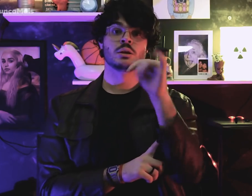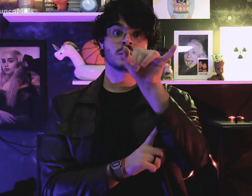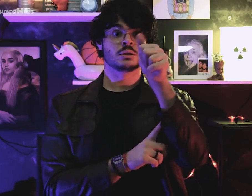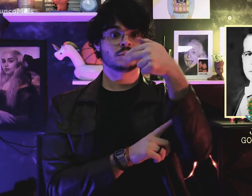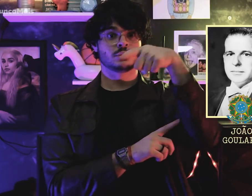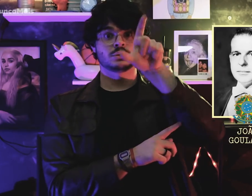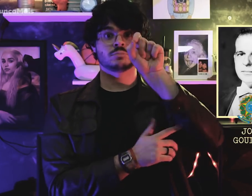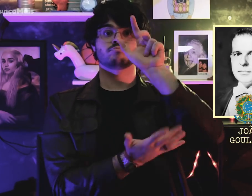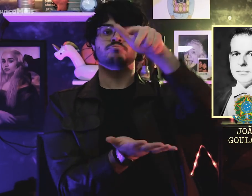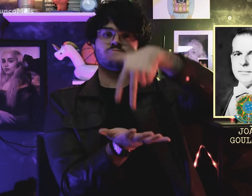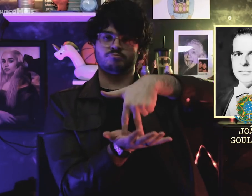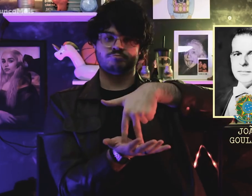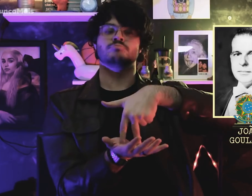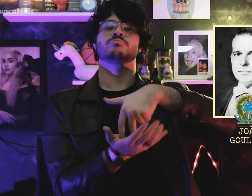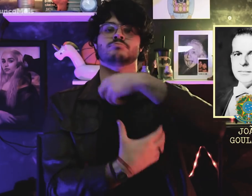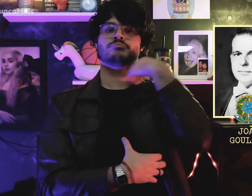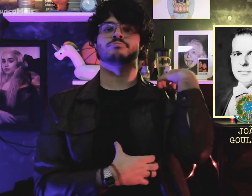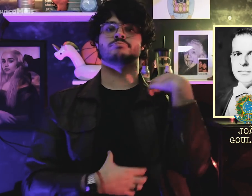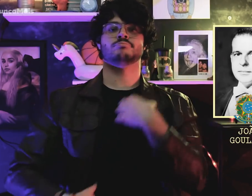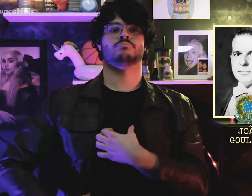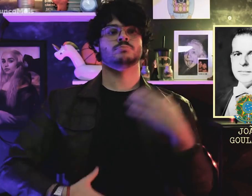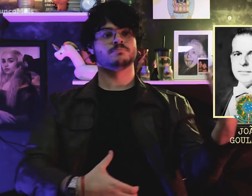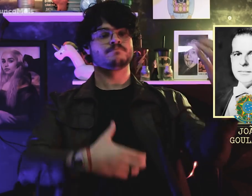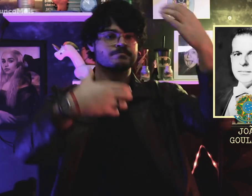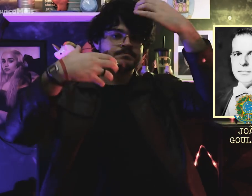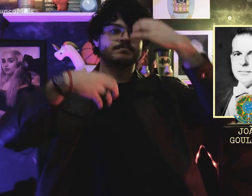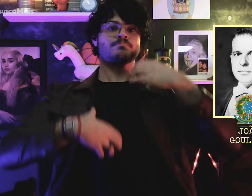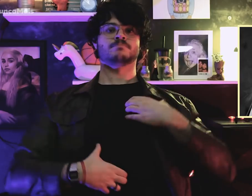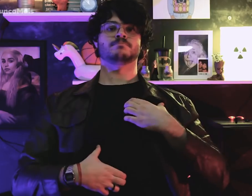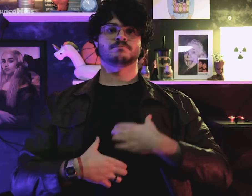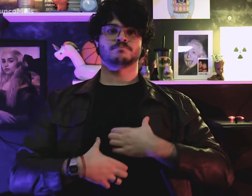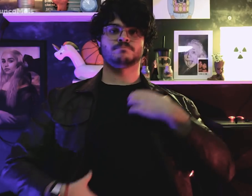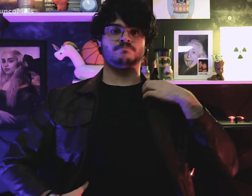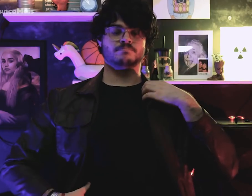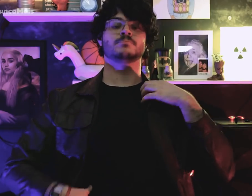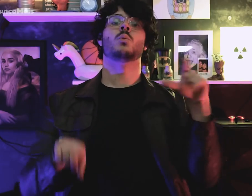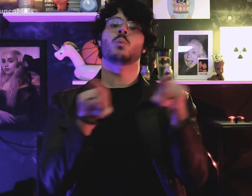Jango took office